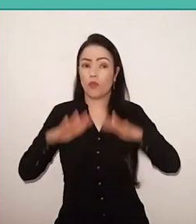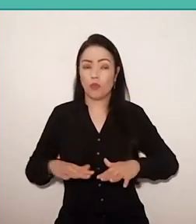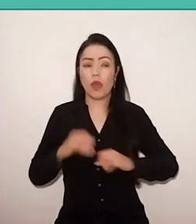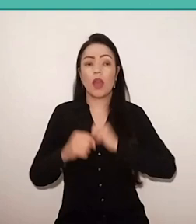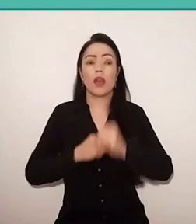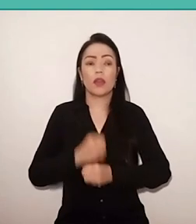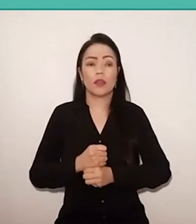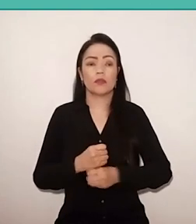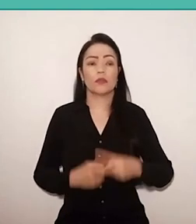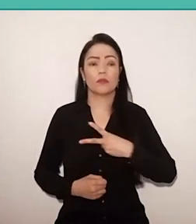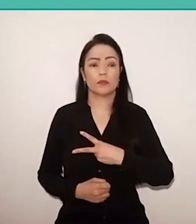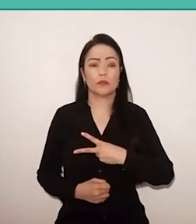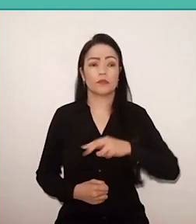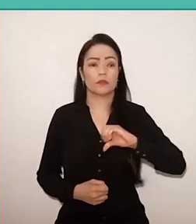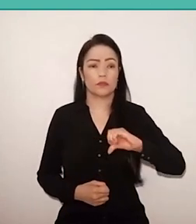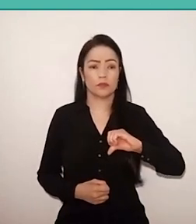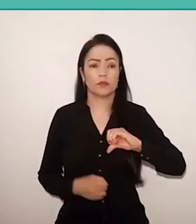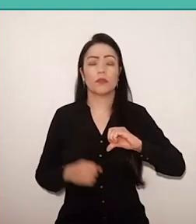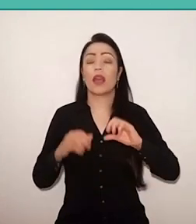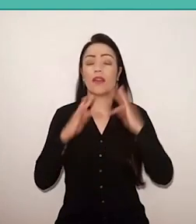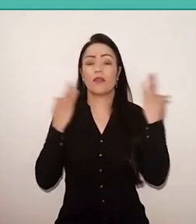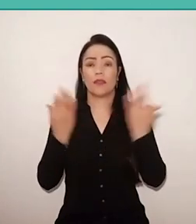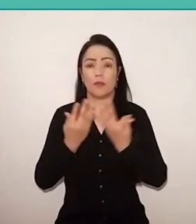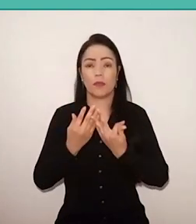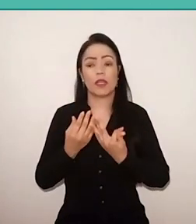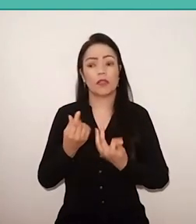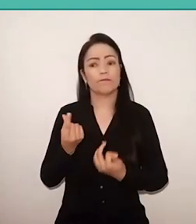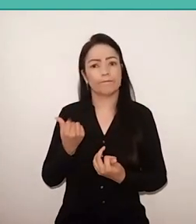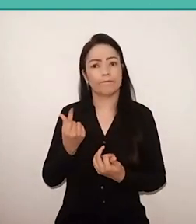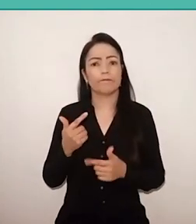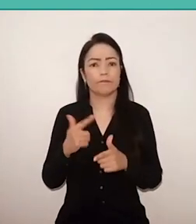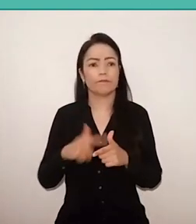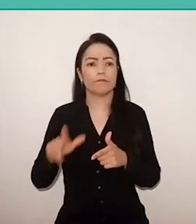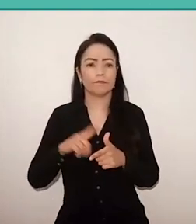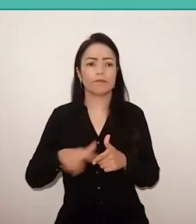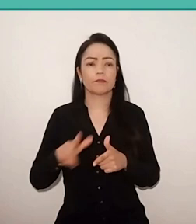his family will go through a financial crisis and, on 1931,